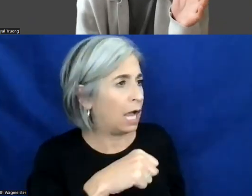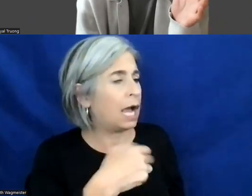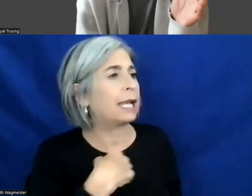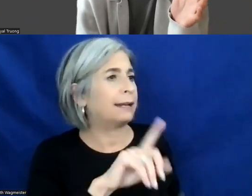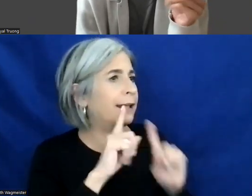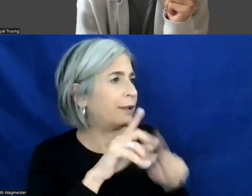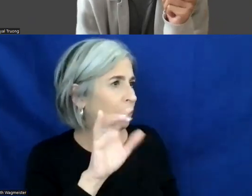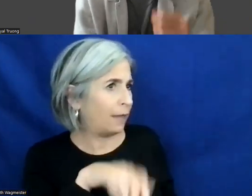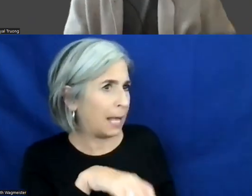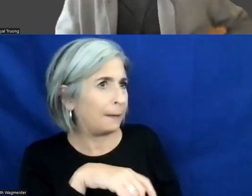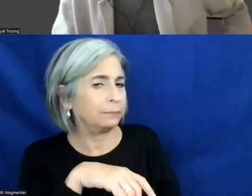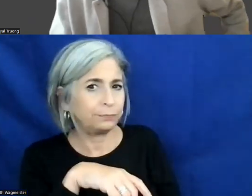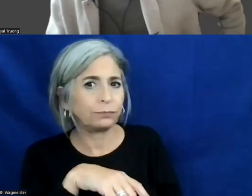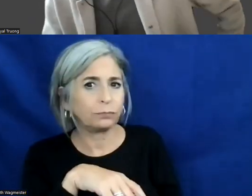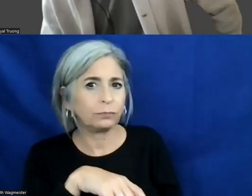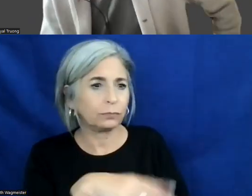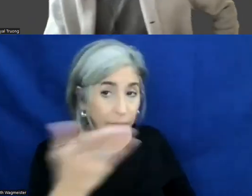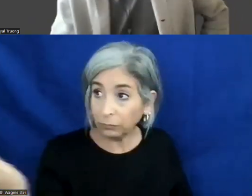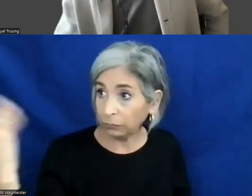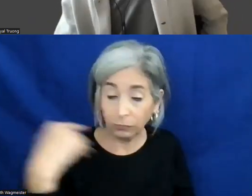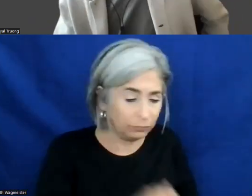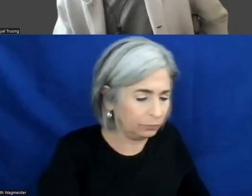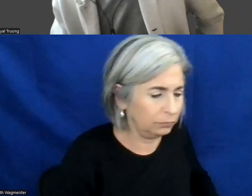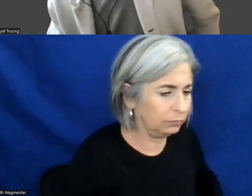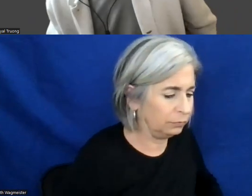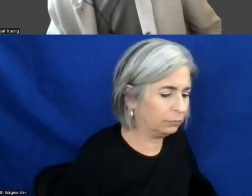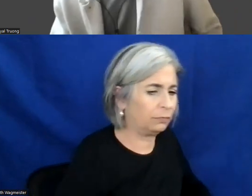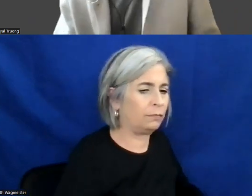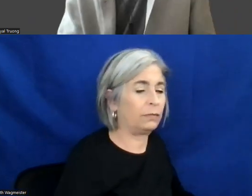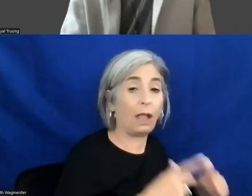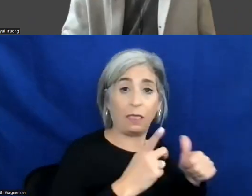Yeah. Go ahead. >> LOYAL TRUONG: The first question, when you